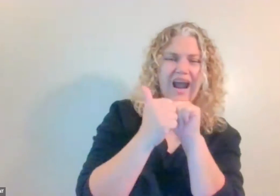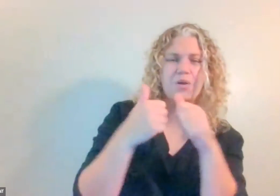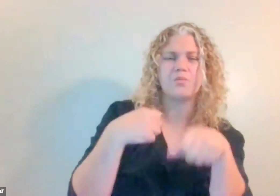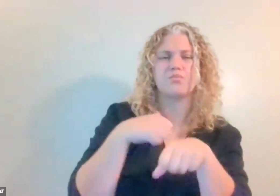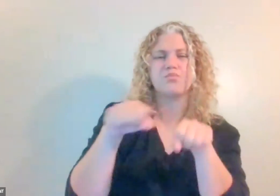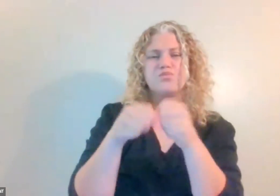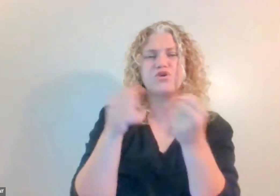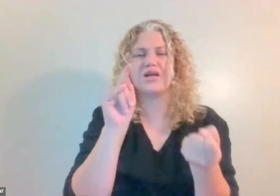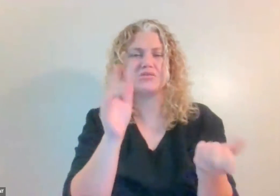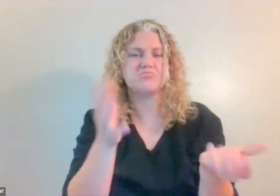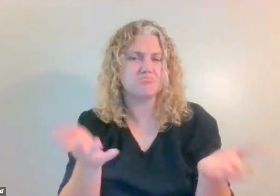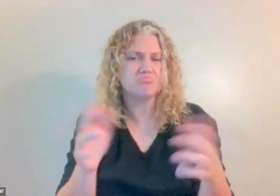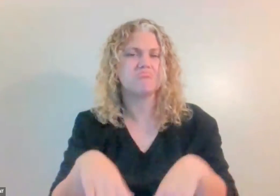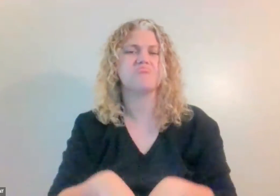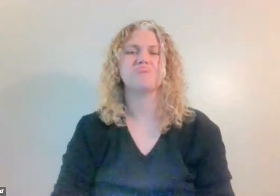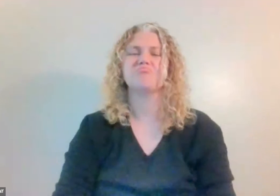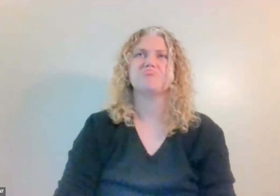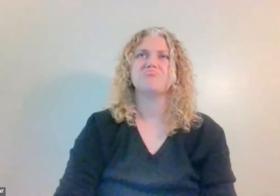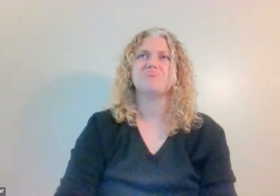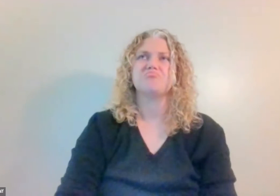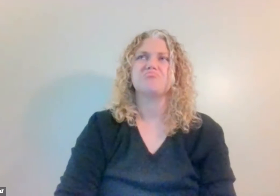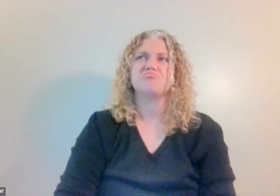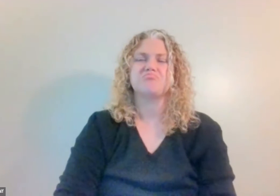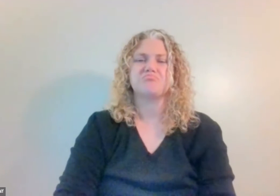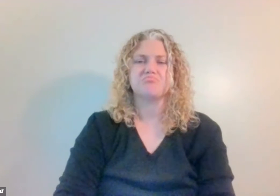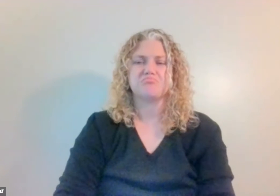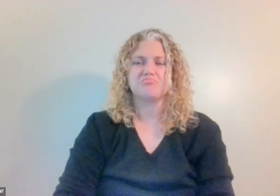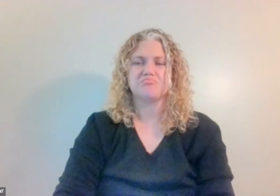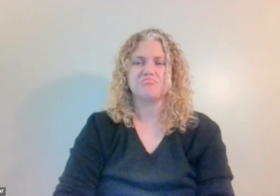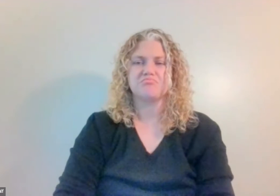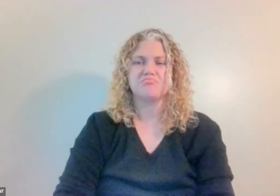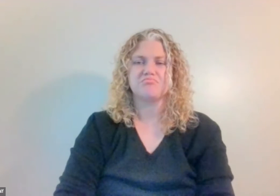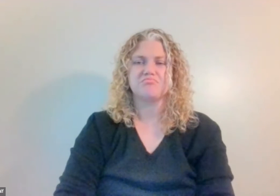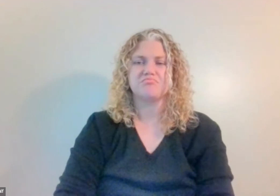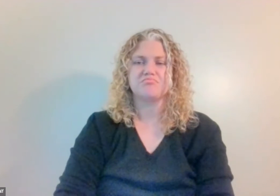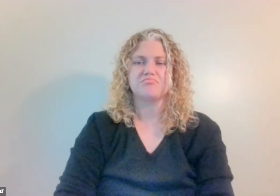awareness about communication barriers and how to break those down as well as